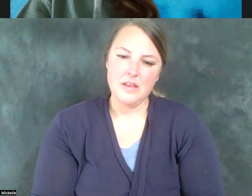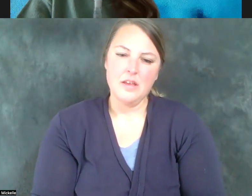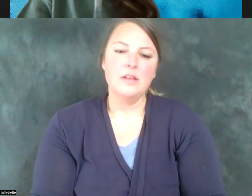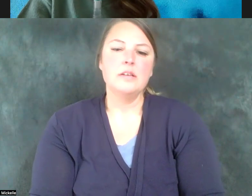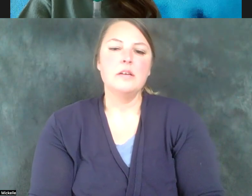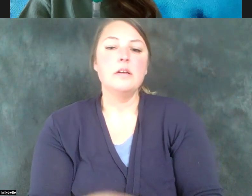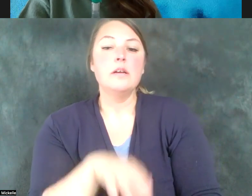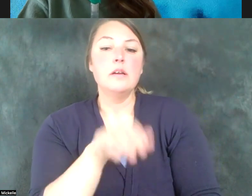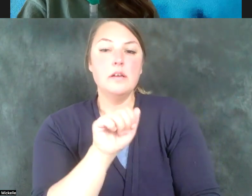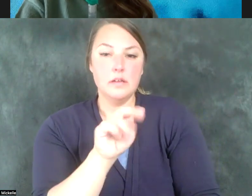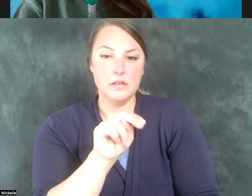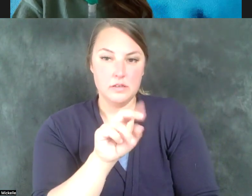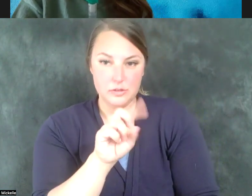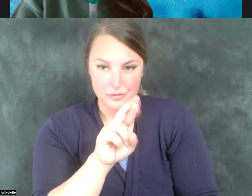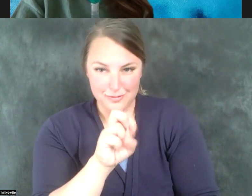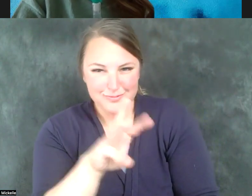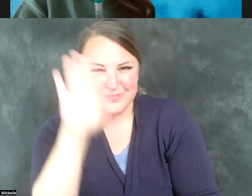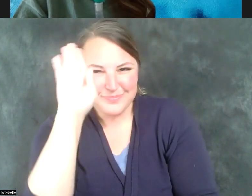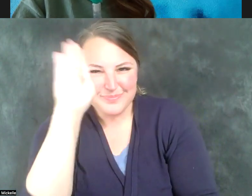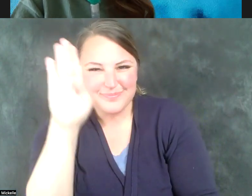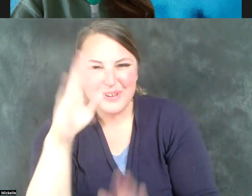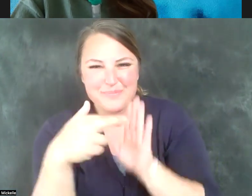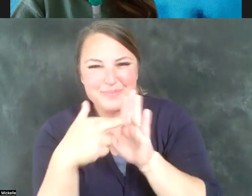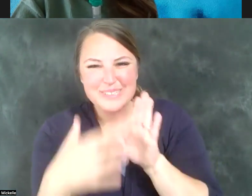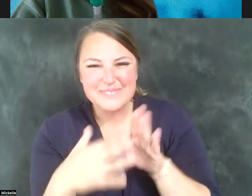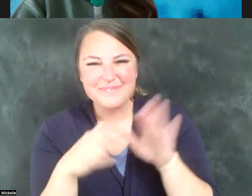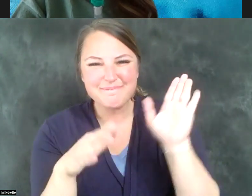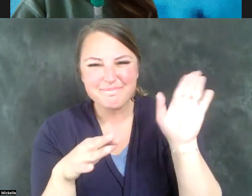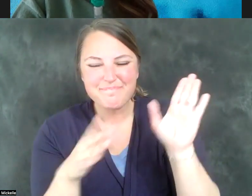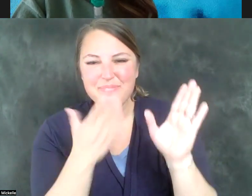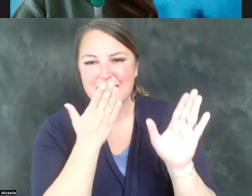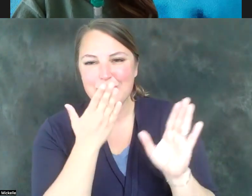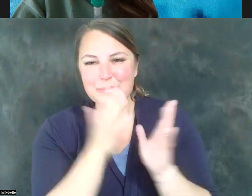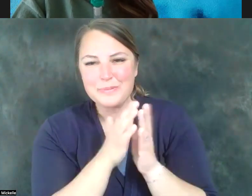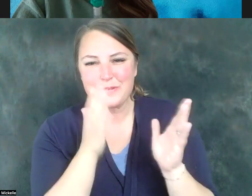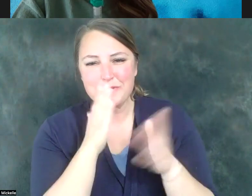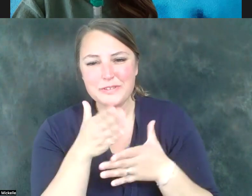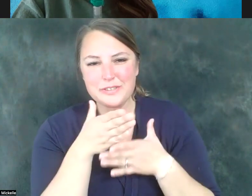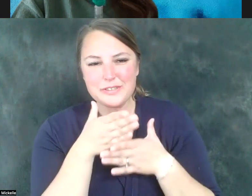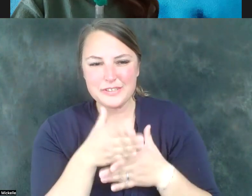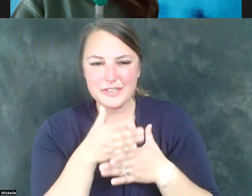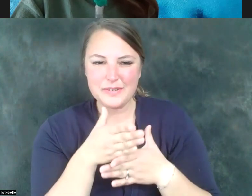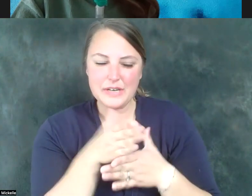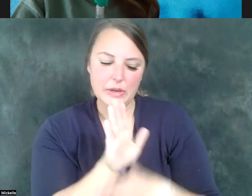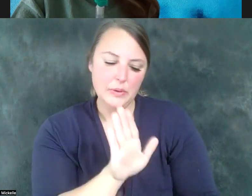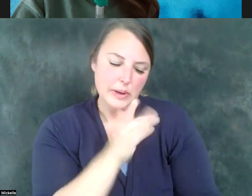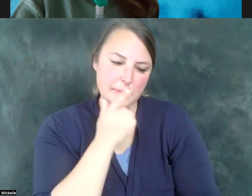Hi, hi representative thank thank you so much for sharing your, your background